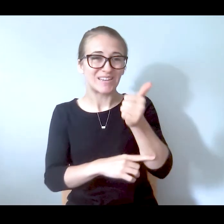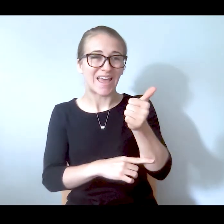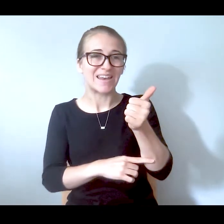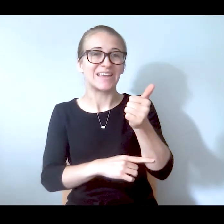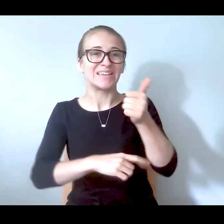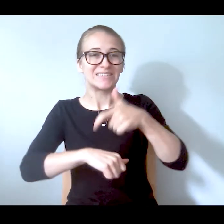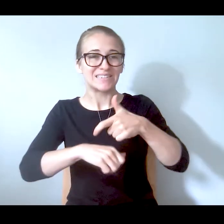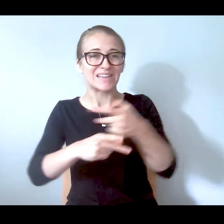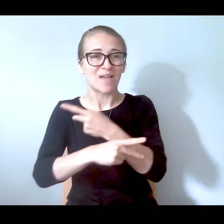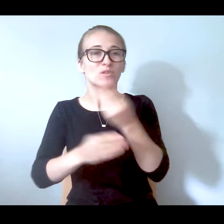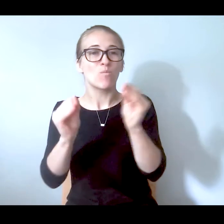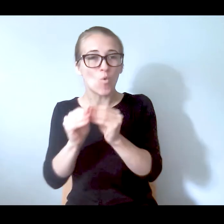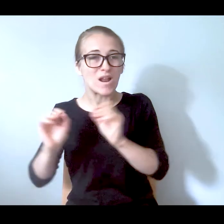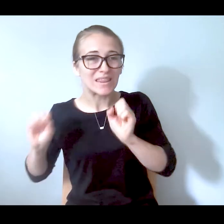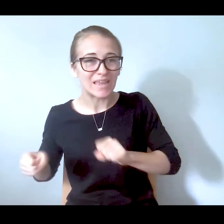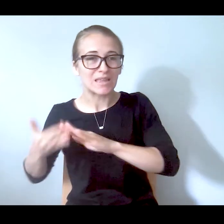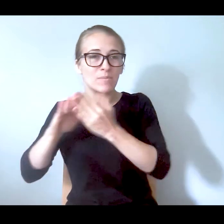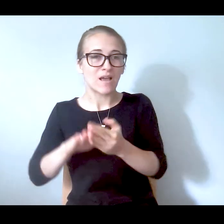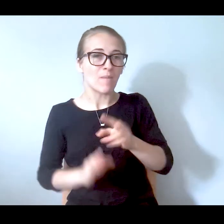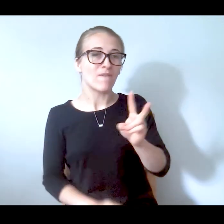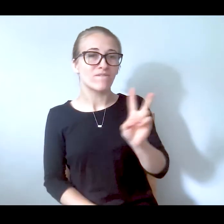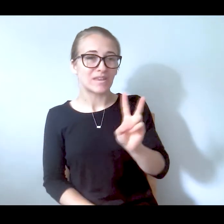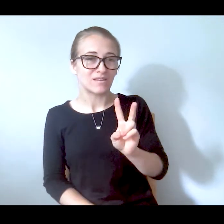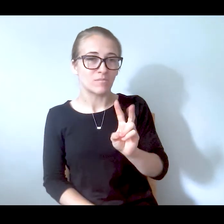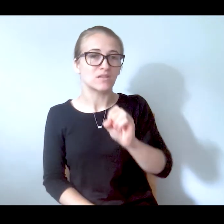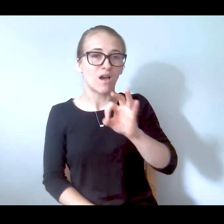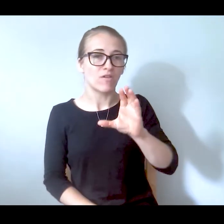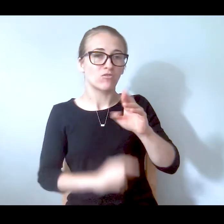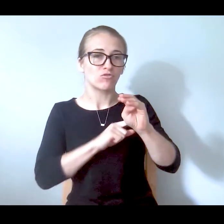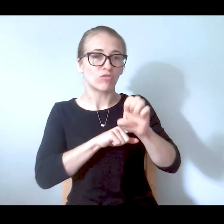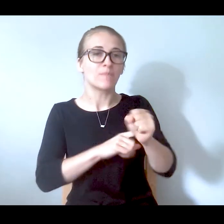versus the perpetrators. So if you do not narrowly